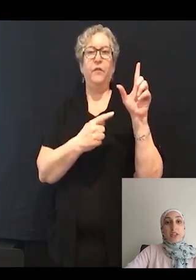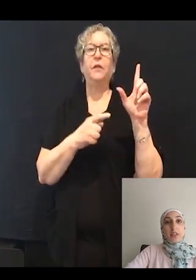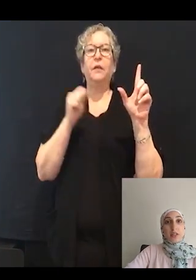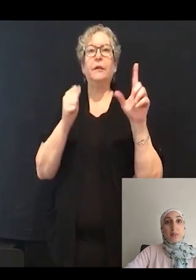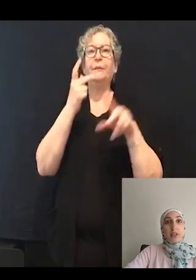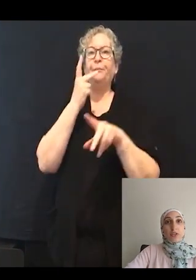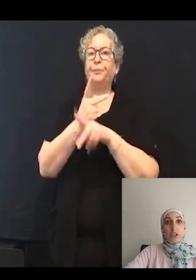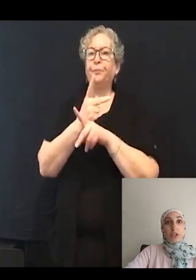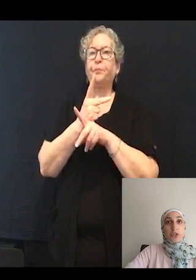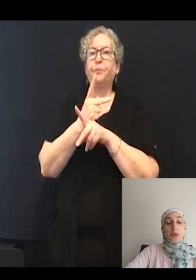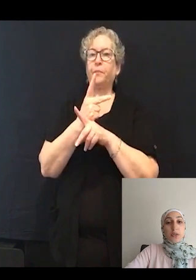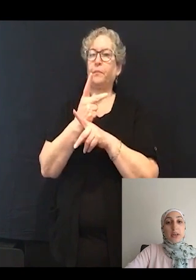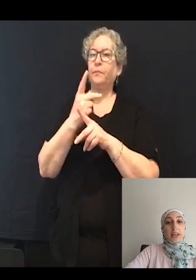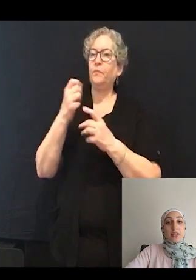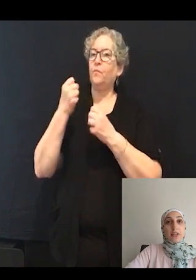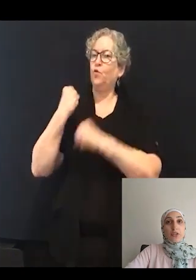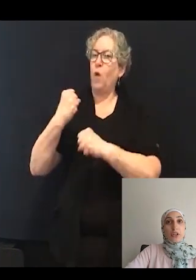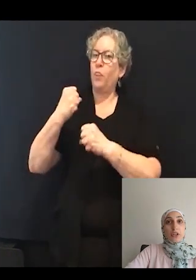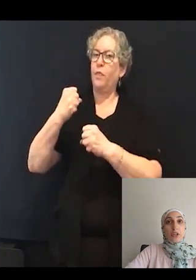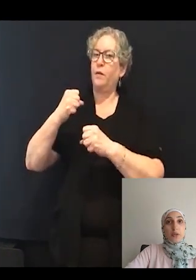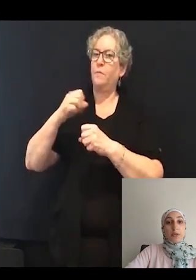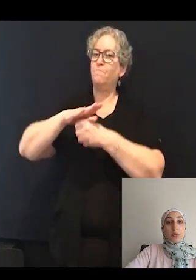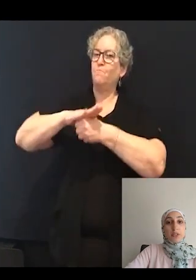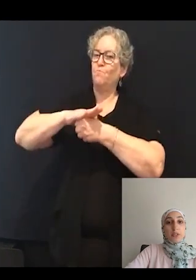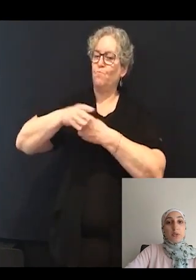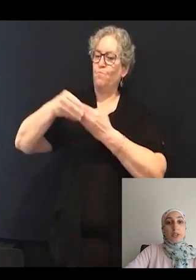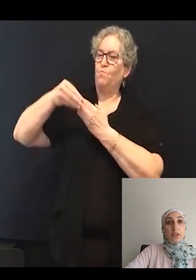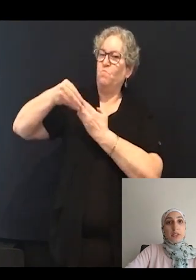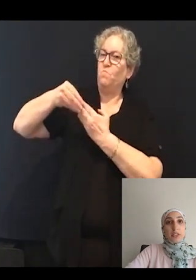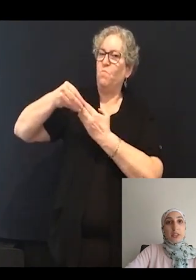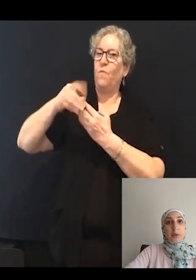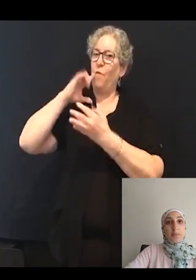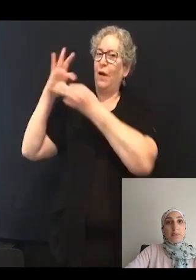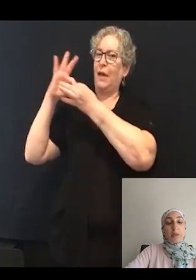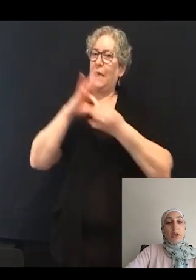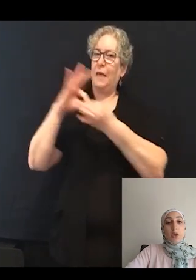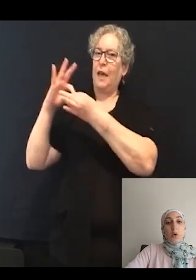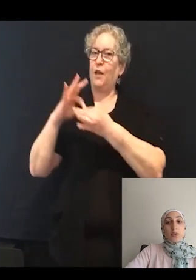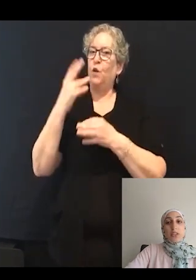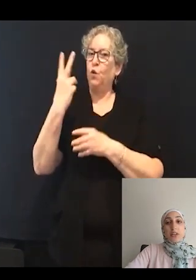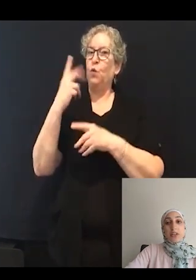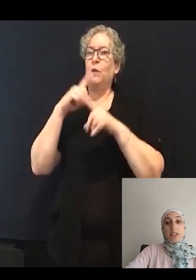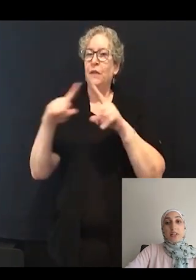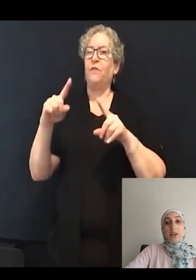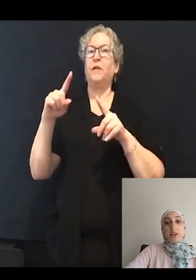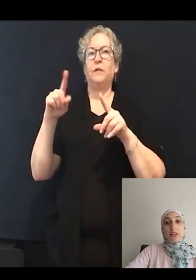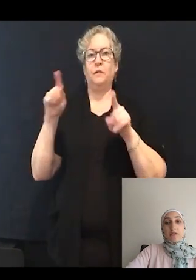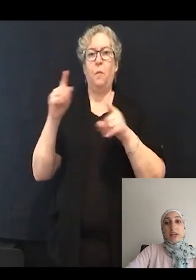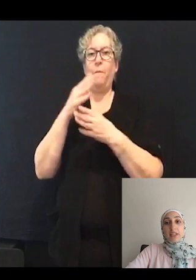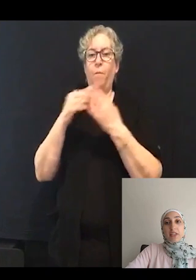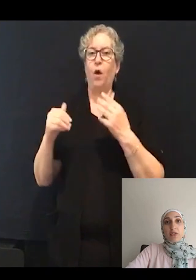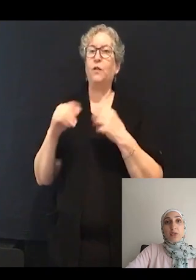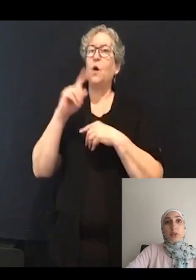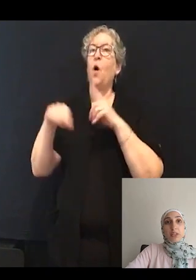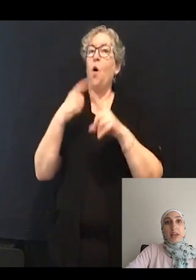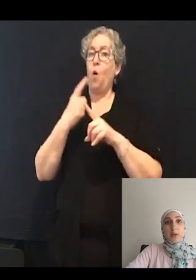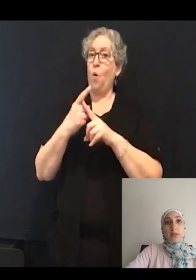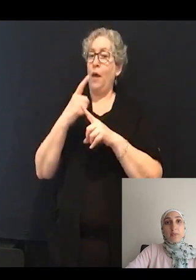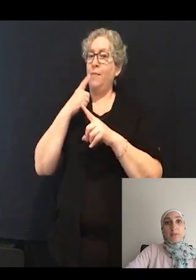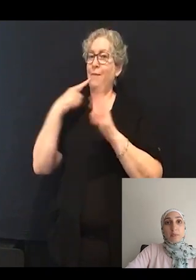in the tipping structure, or the connecting structure between two stereocilia. When stereocilia are deflected due to sound,